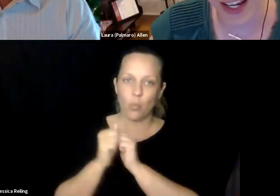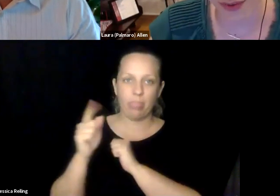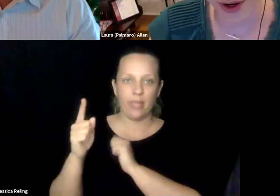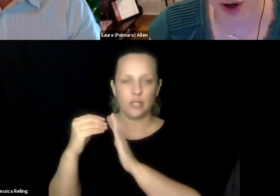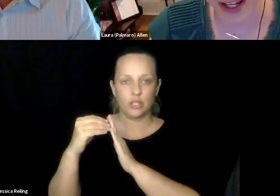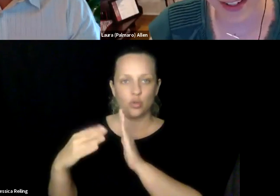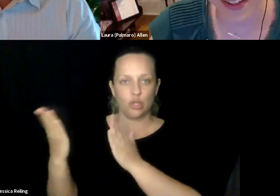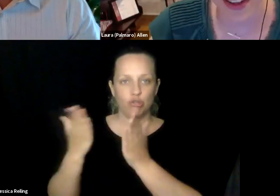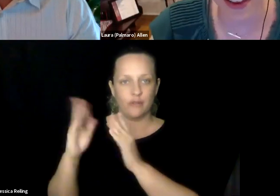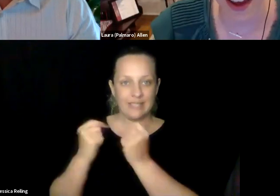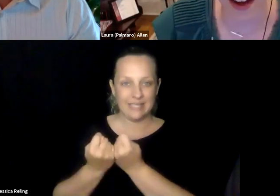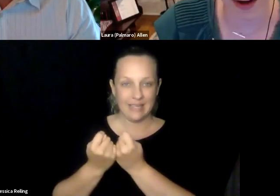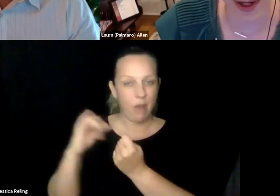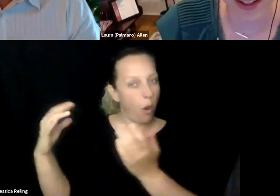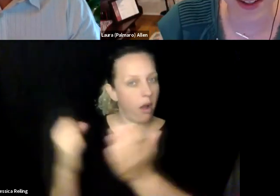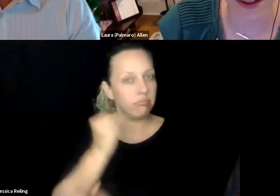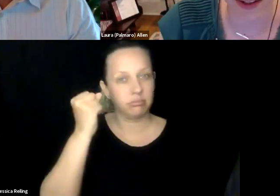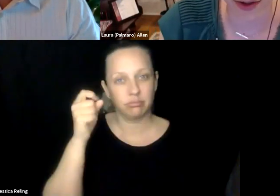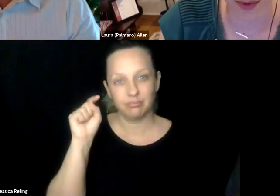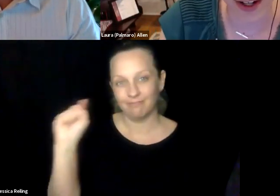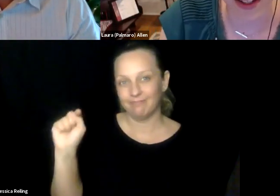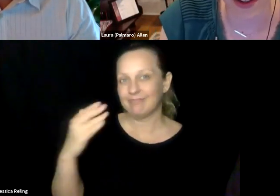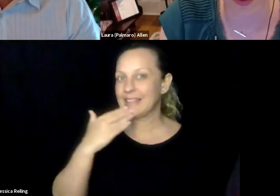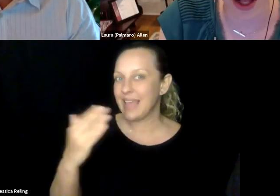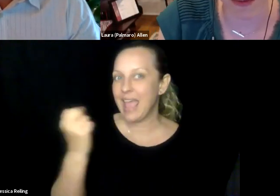had a very, very close relationship with the student services team